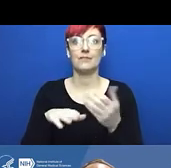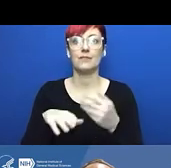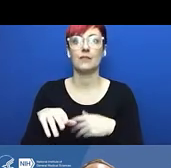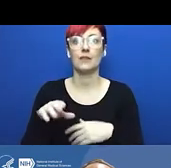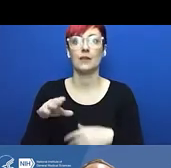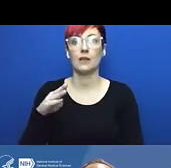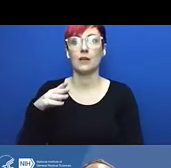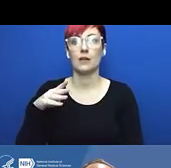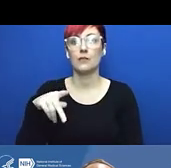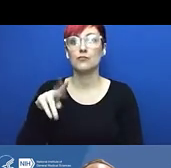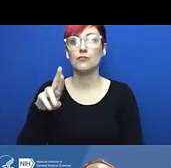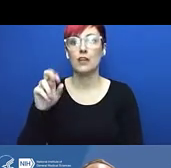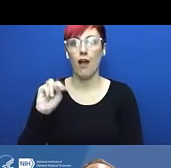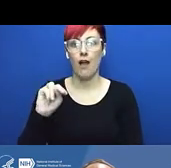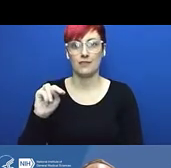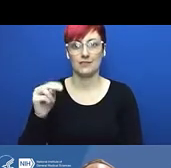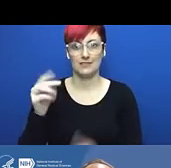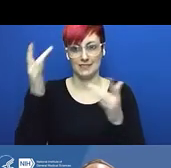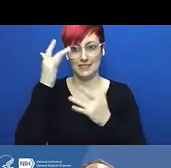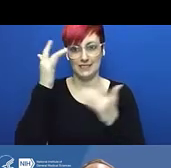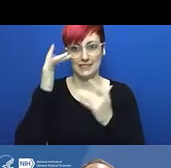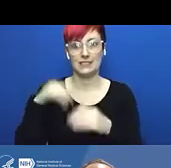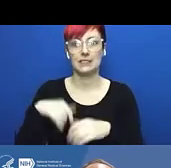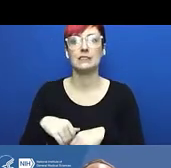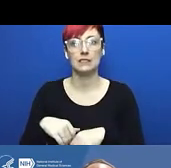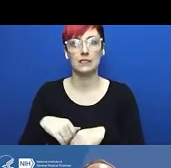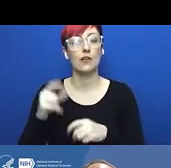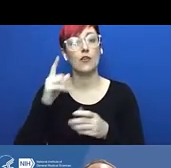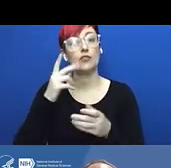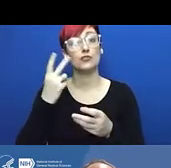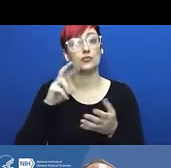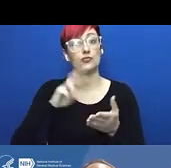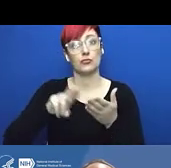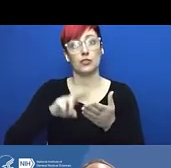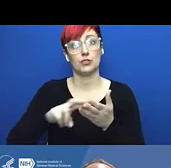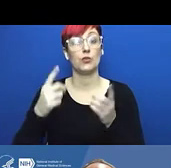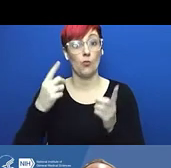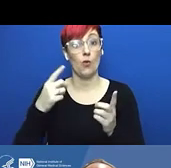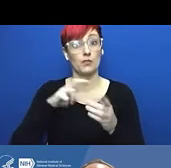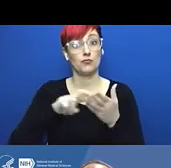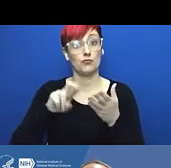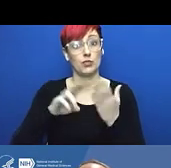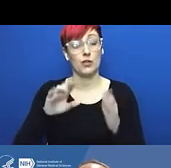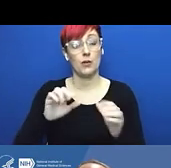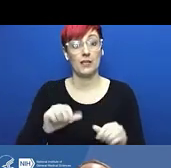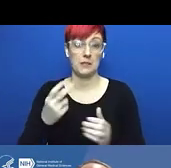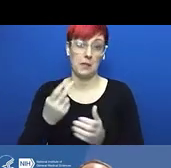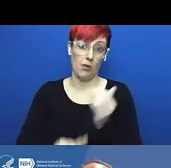So in 2006, for example, there was at Texas